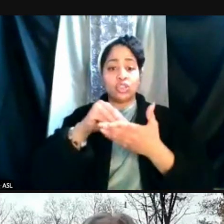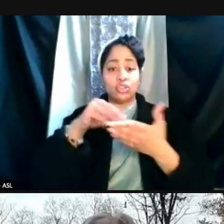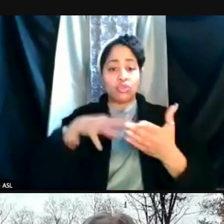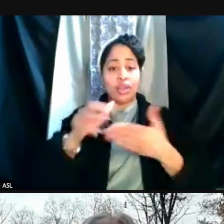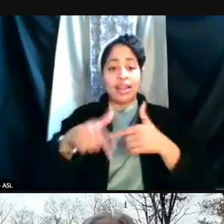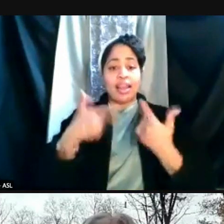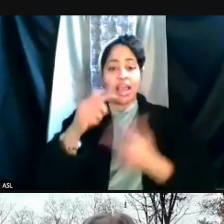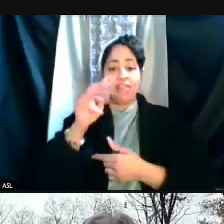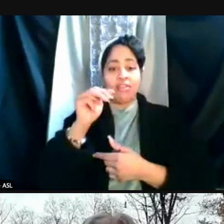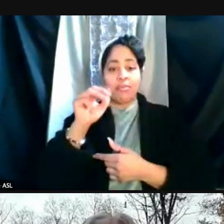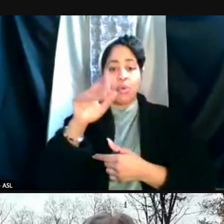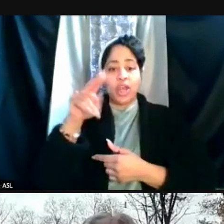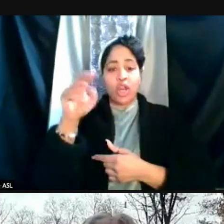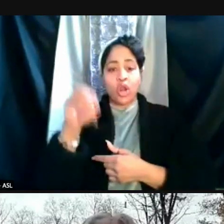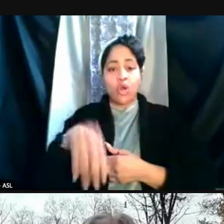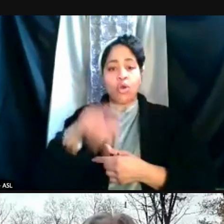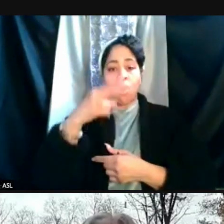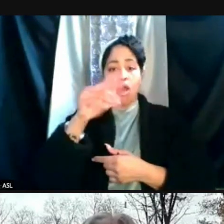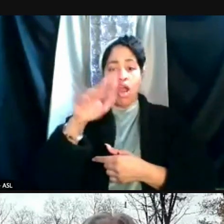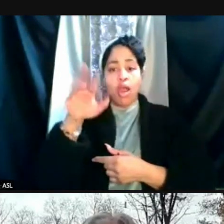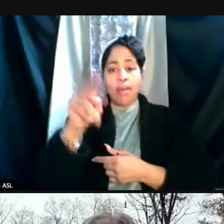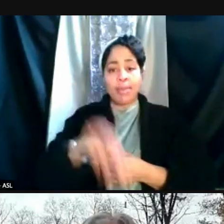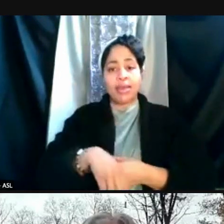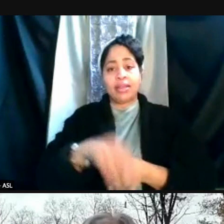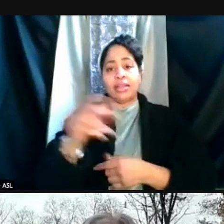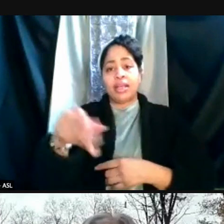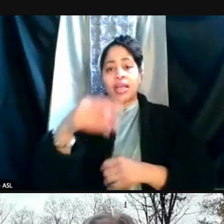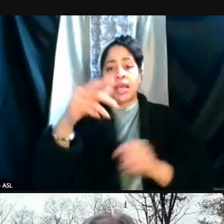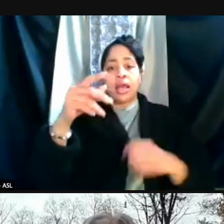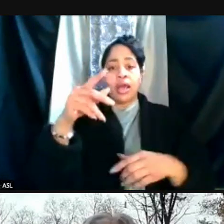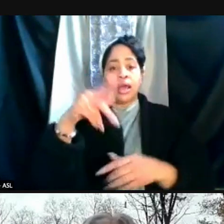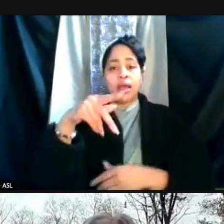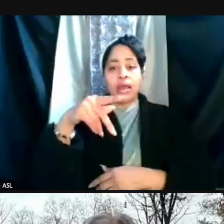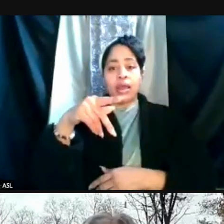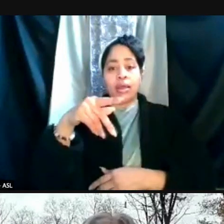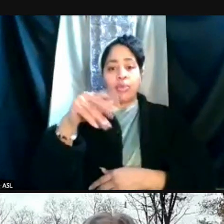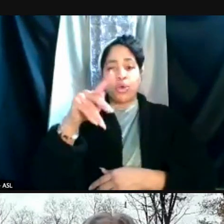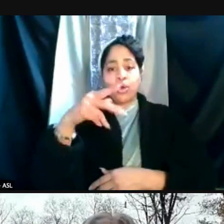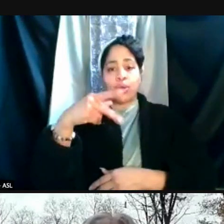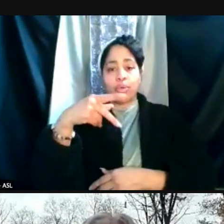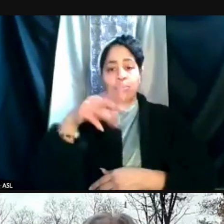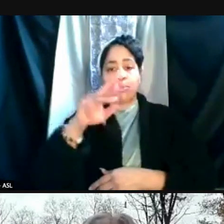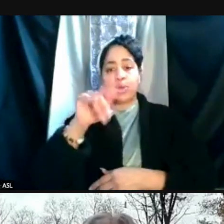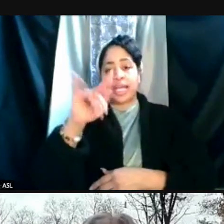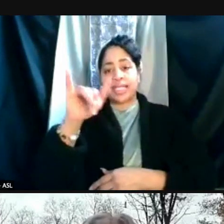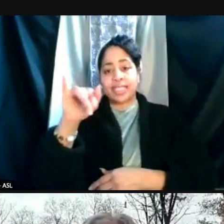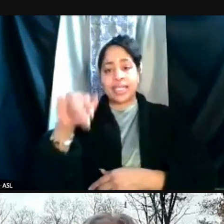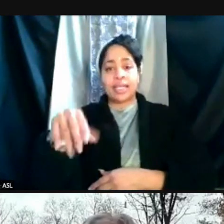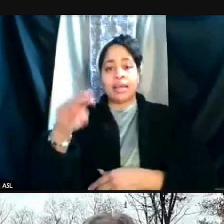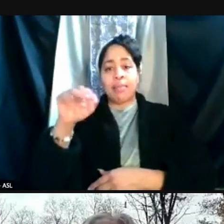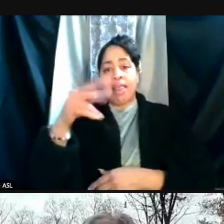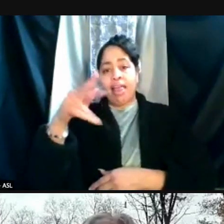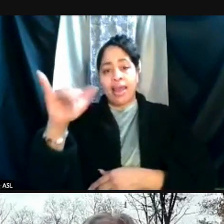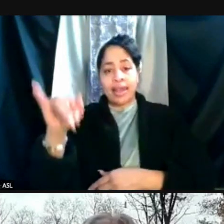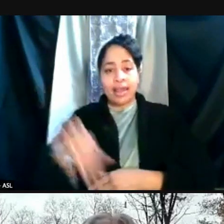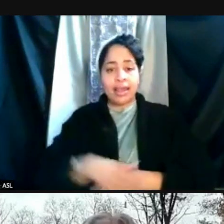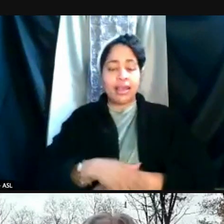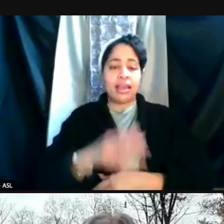Campus Chief Health Officer, Preeti Malani, we're also joined by Rob Ernst, Chair of our Campus Health Response Committee,